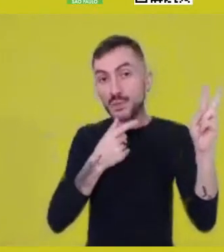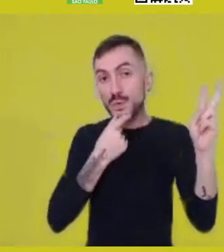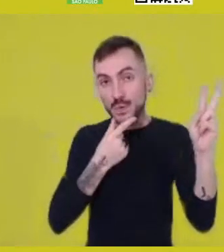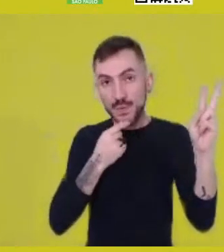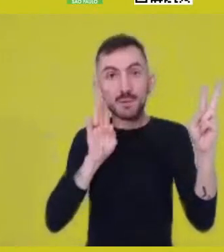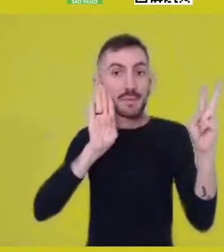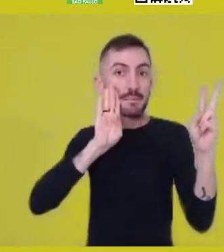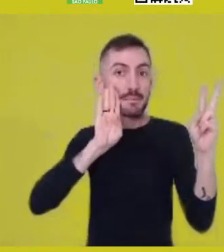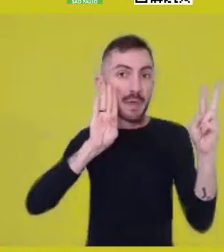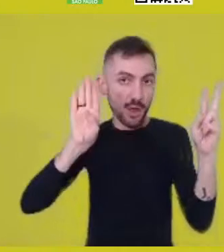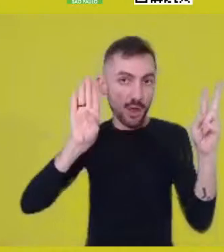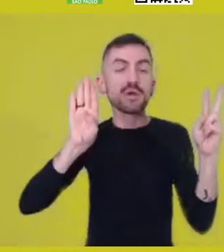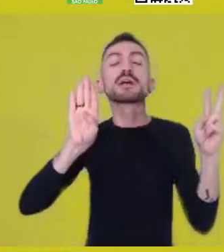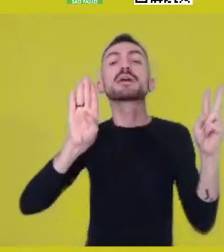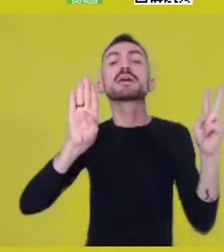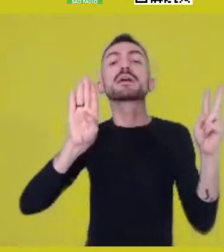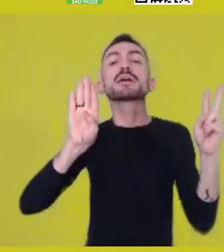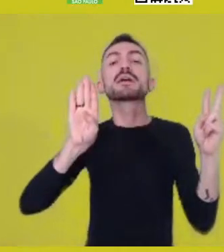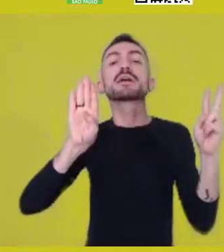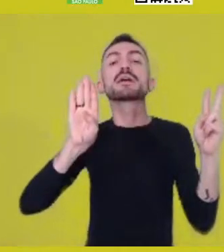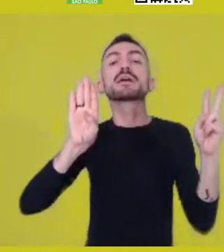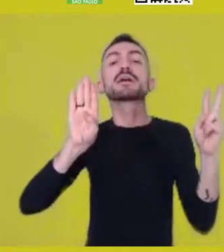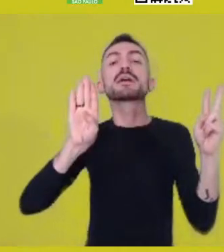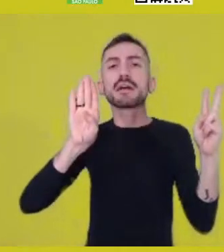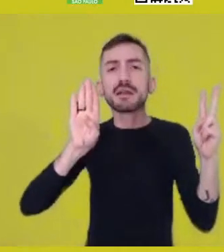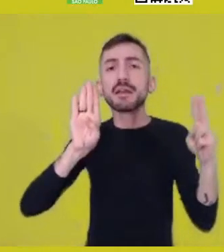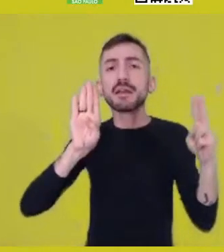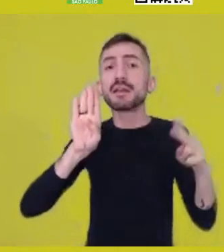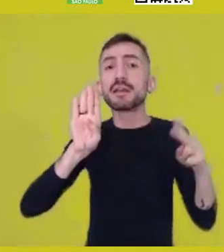an ontological Bantu idea,